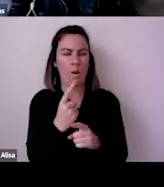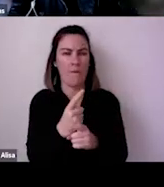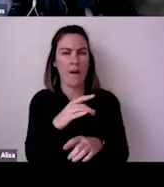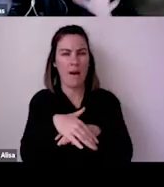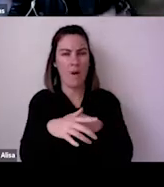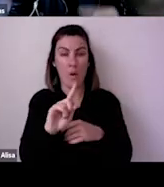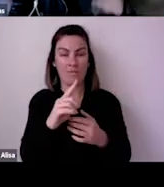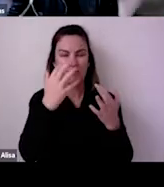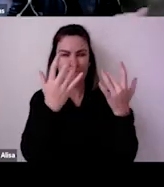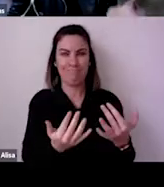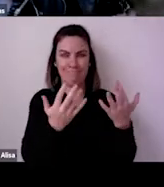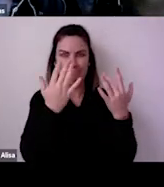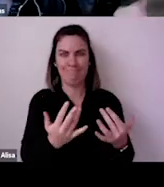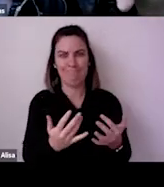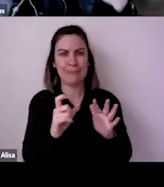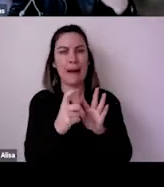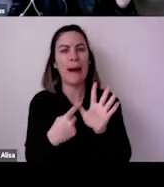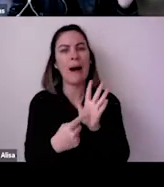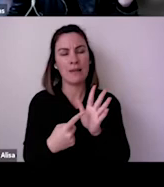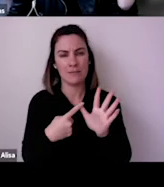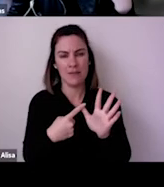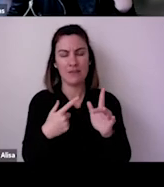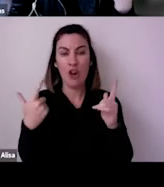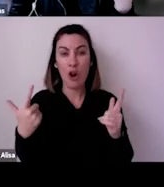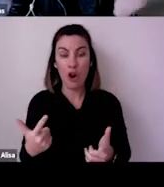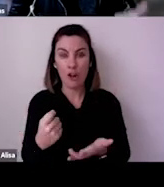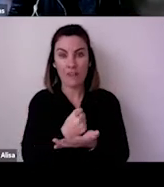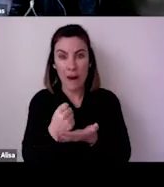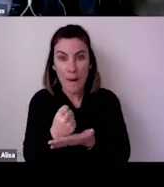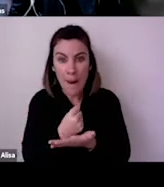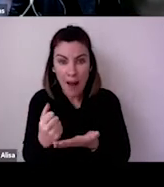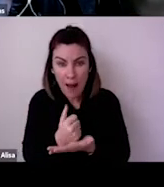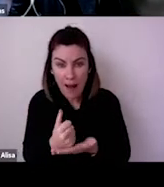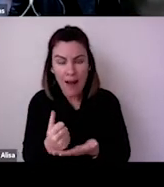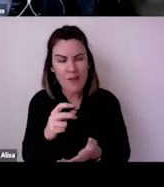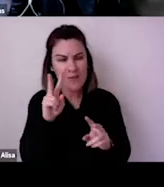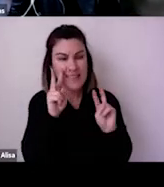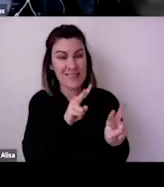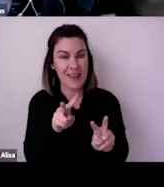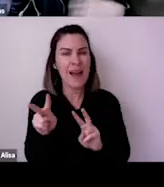I just want to take a moment to maybe embarrass Rebecca and Tandi for a moment and thank you for your excellent partnership over the past year.